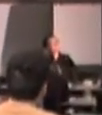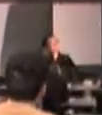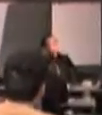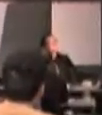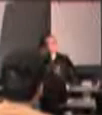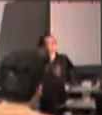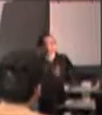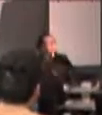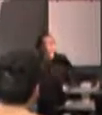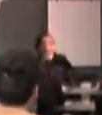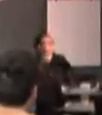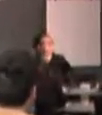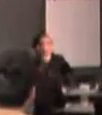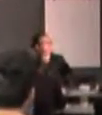TO SERVE ALL VICTIMS.